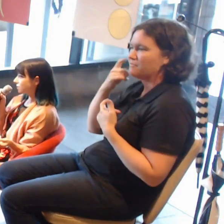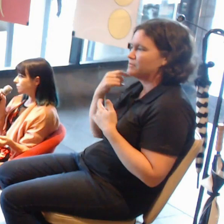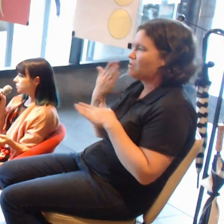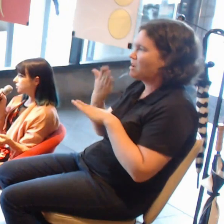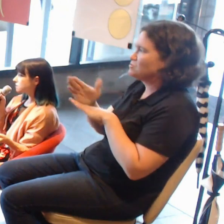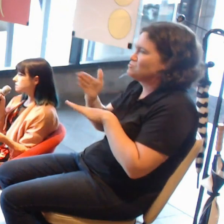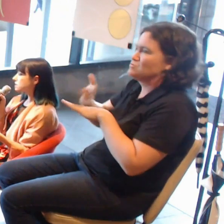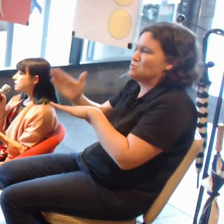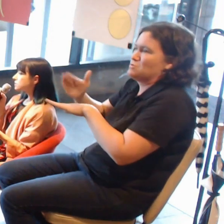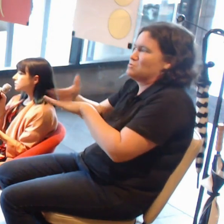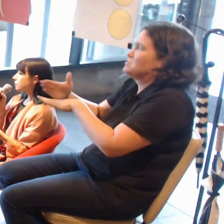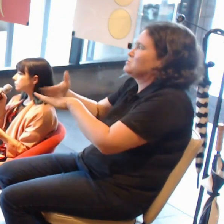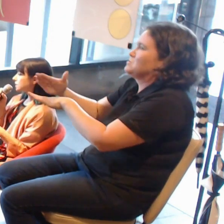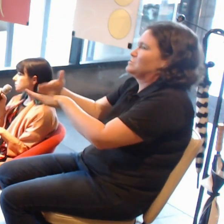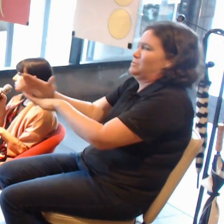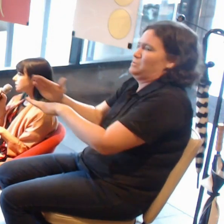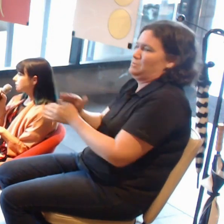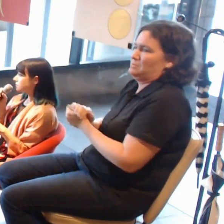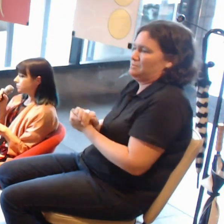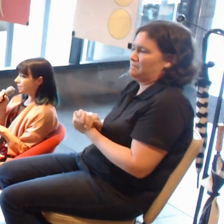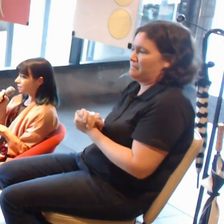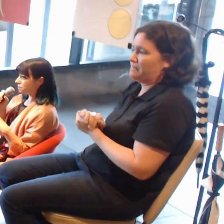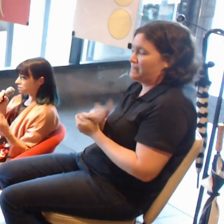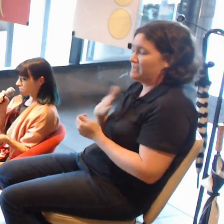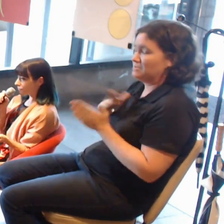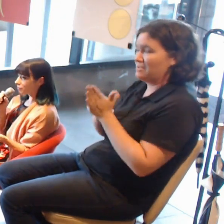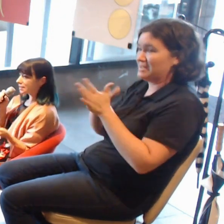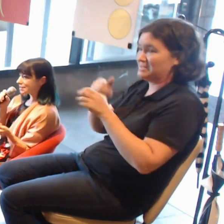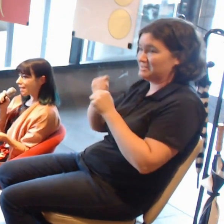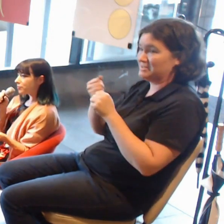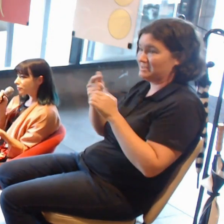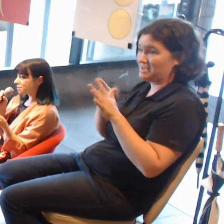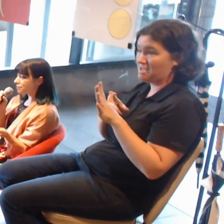So the National Gallery of Australia, to give you a comparative example,